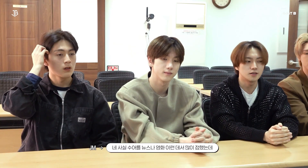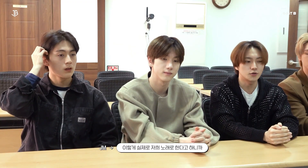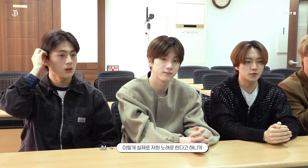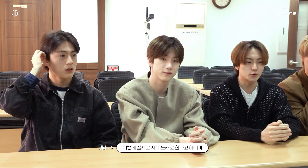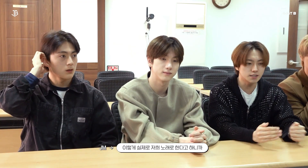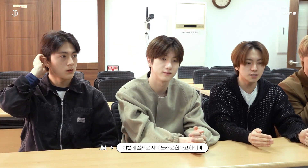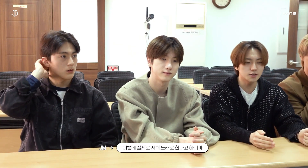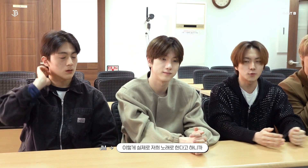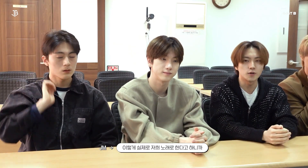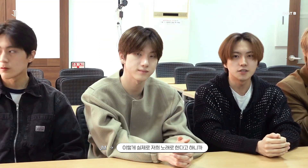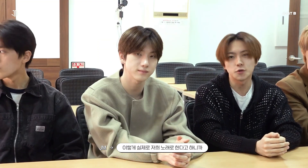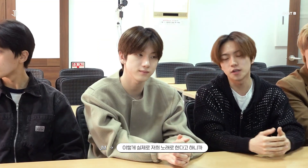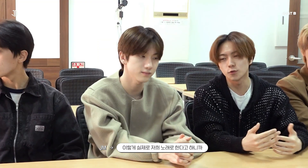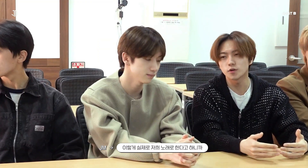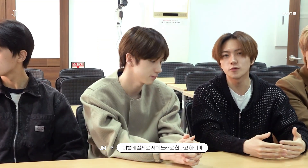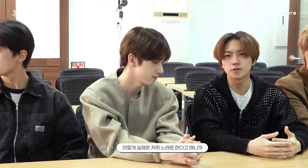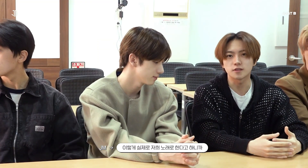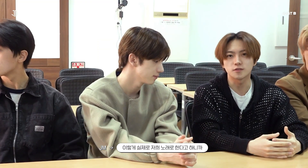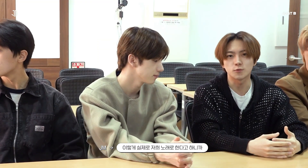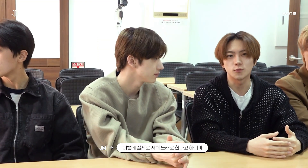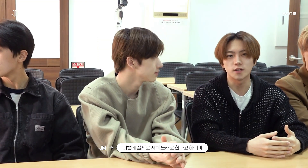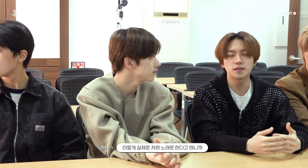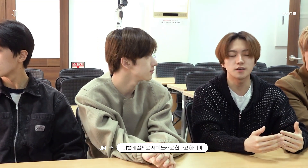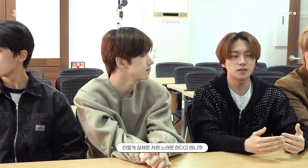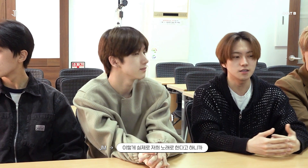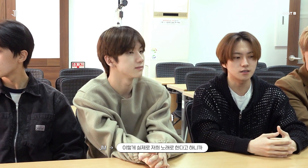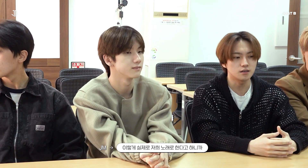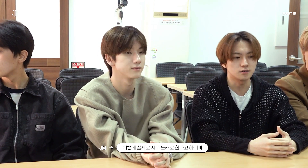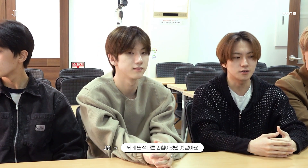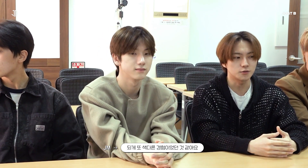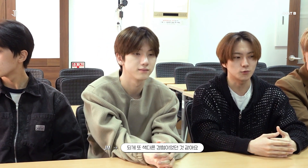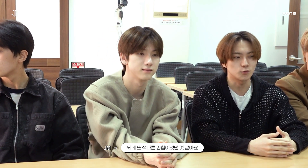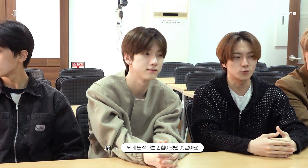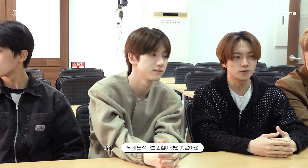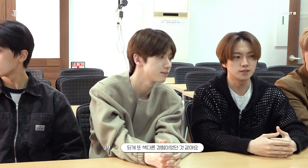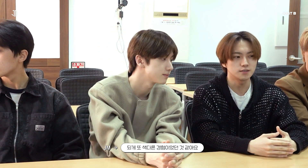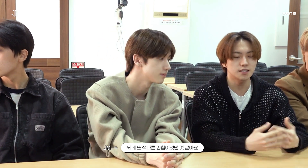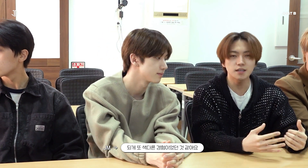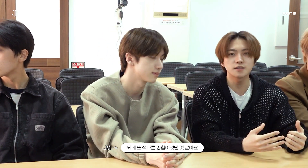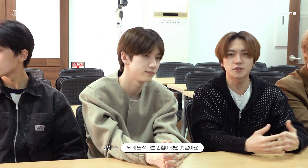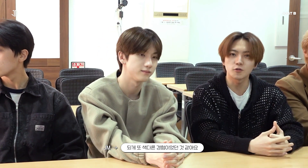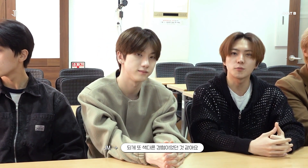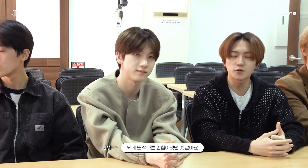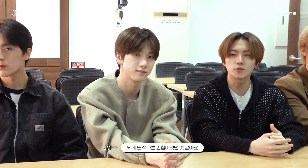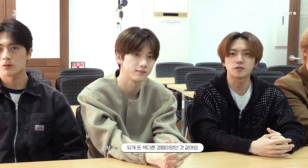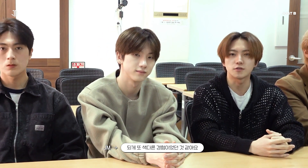Interpreting our song with sign language was a very unique experience